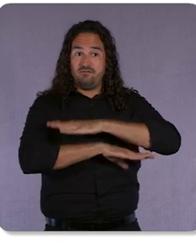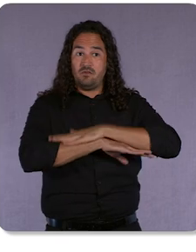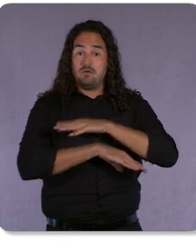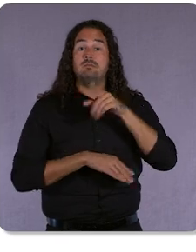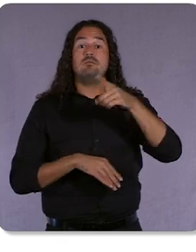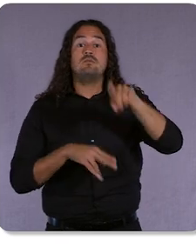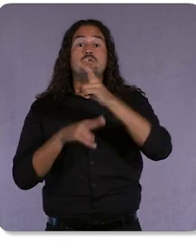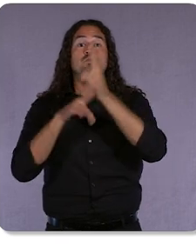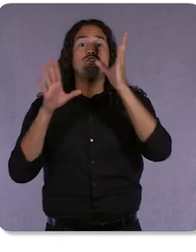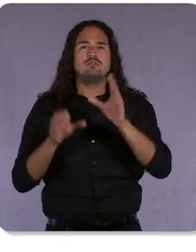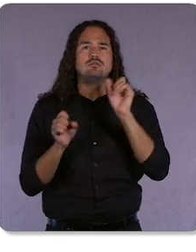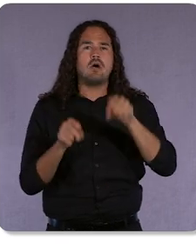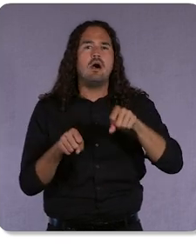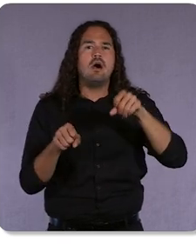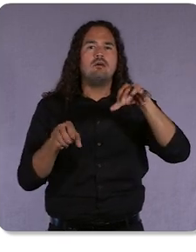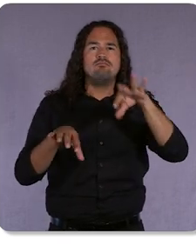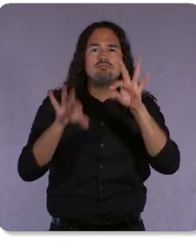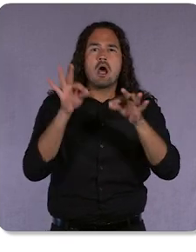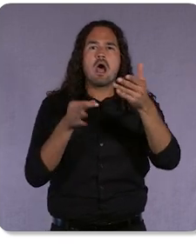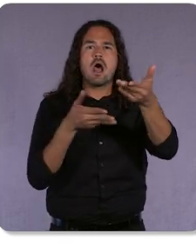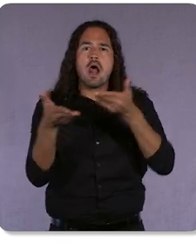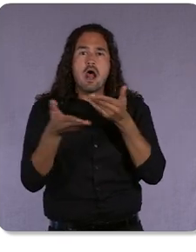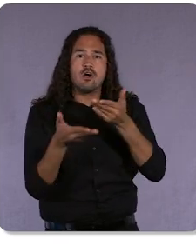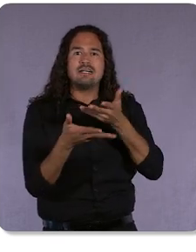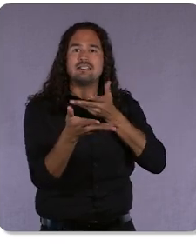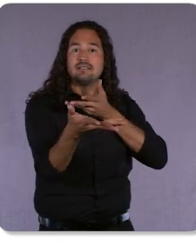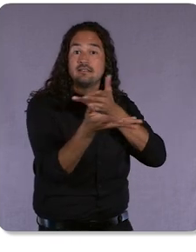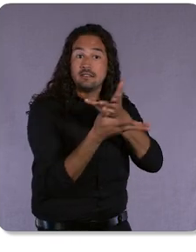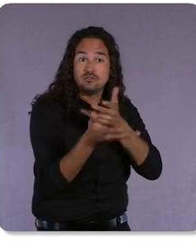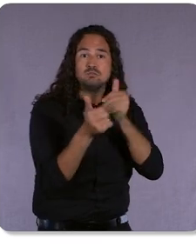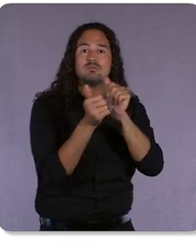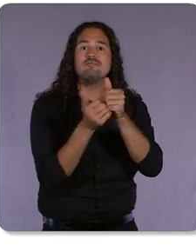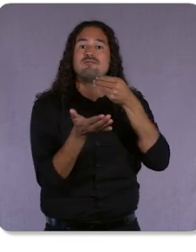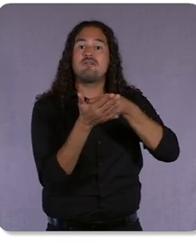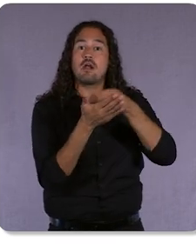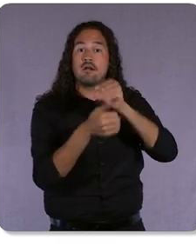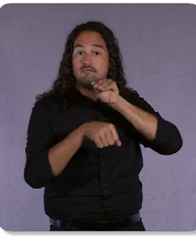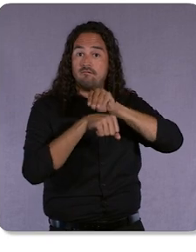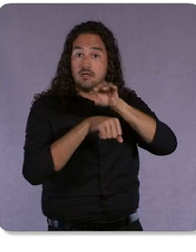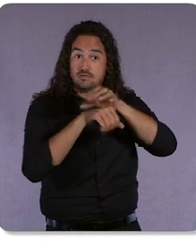their ideal financial advisor. Step one is can you find the people that are looking for you?